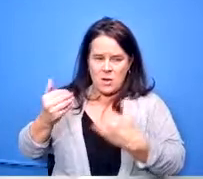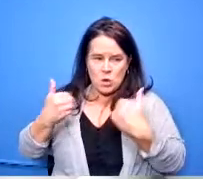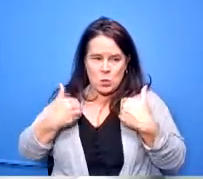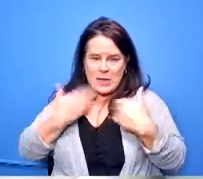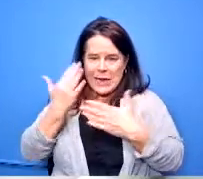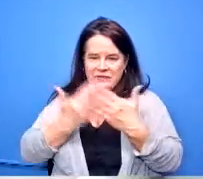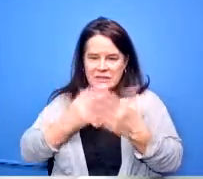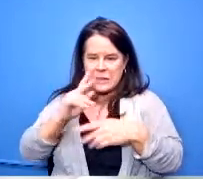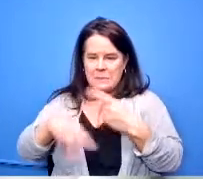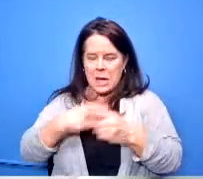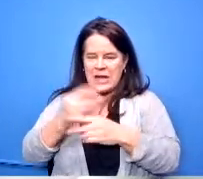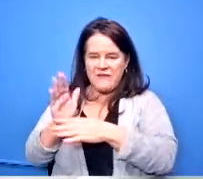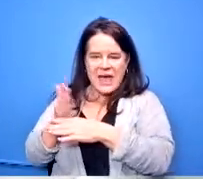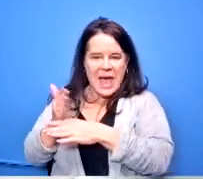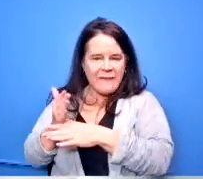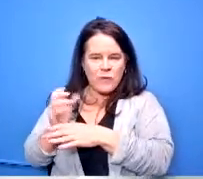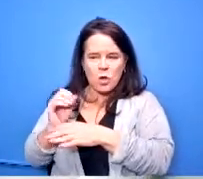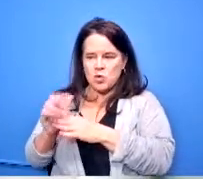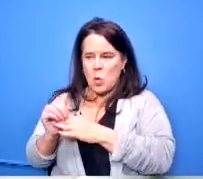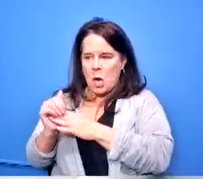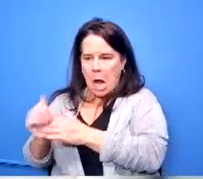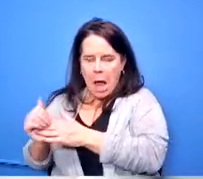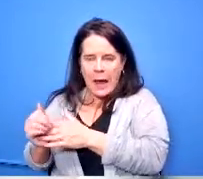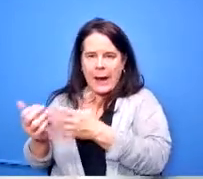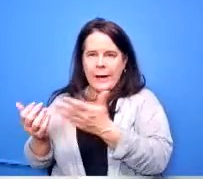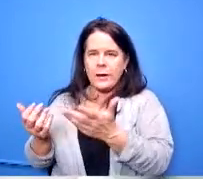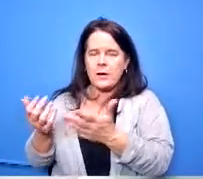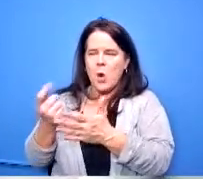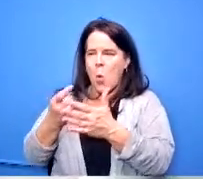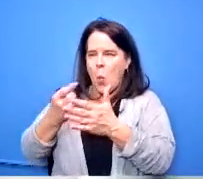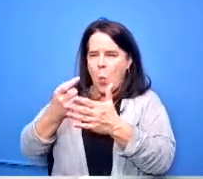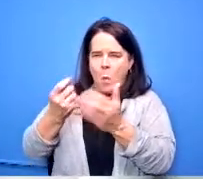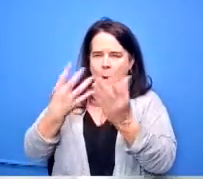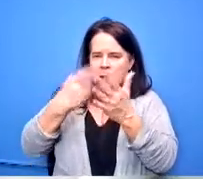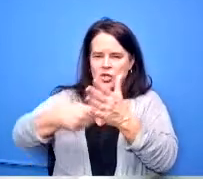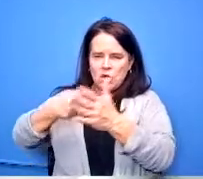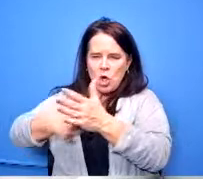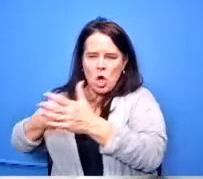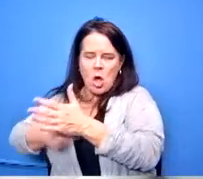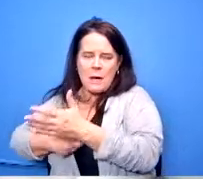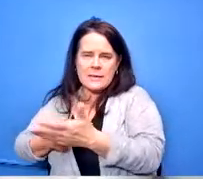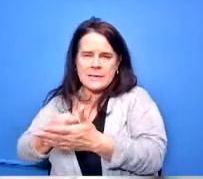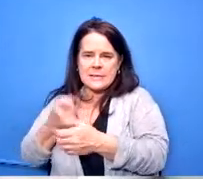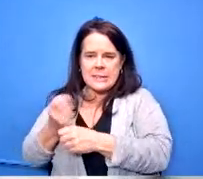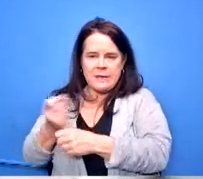says in transportation what does it cost on a yearly basis to transport our students so